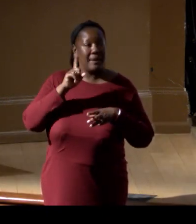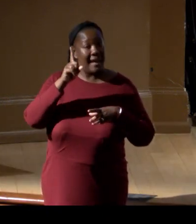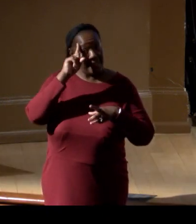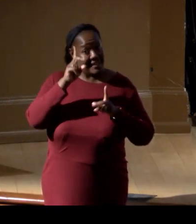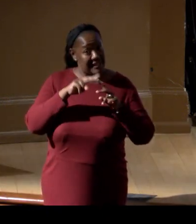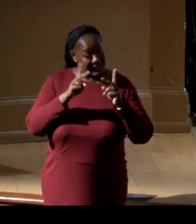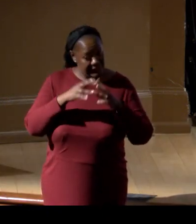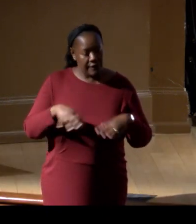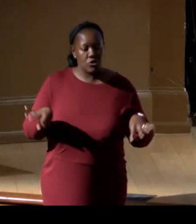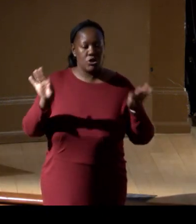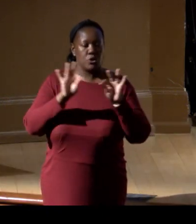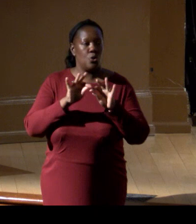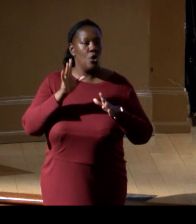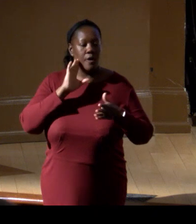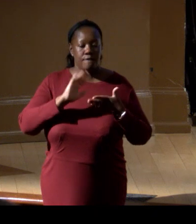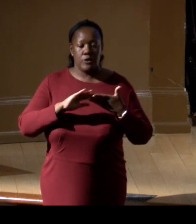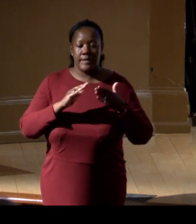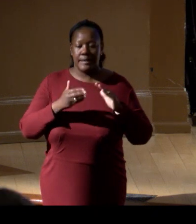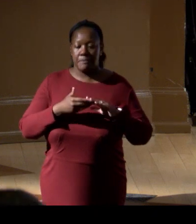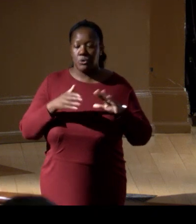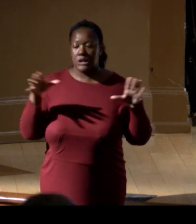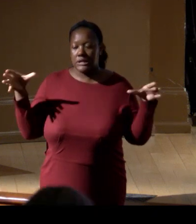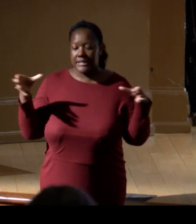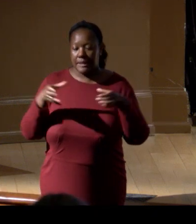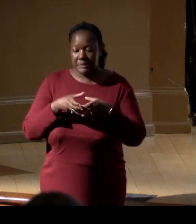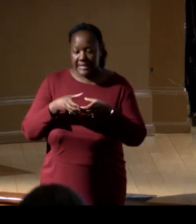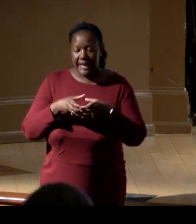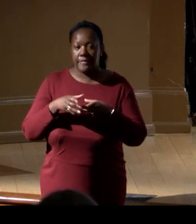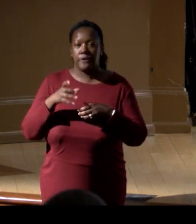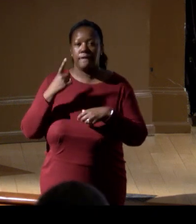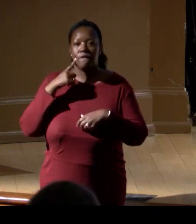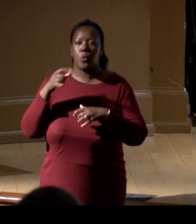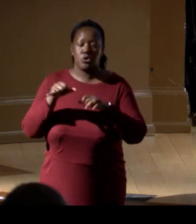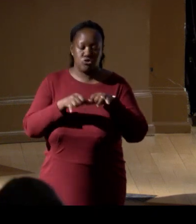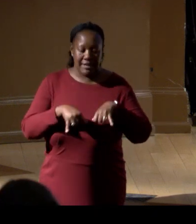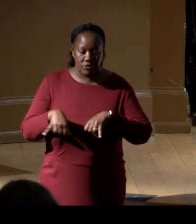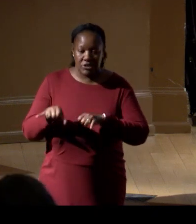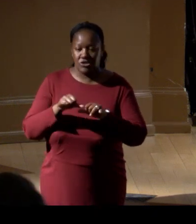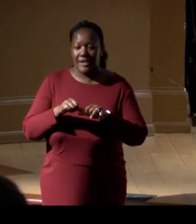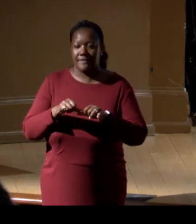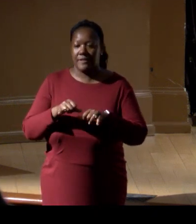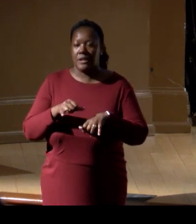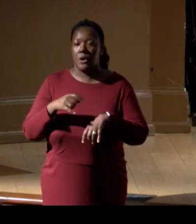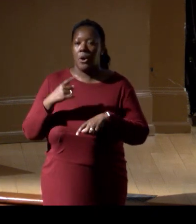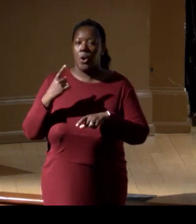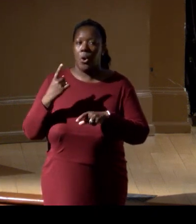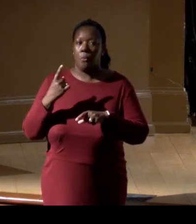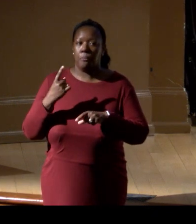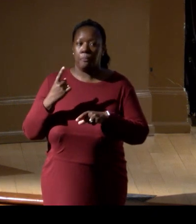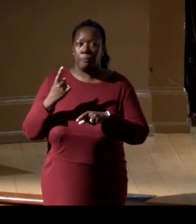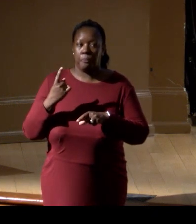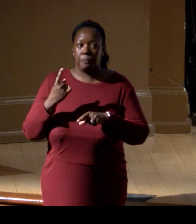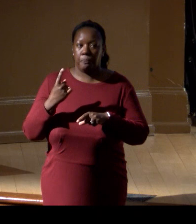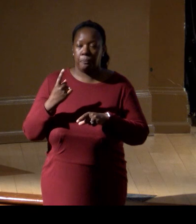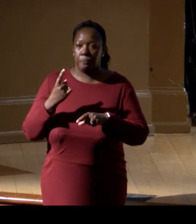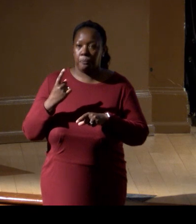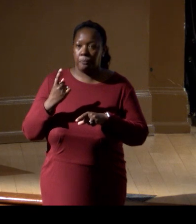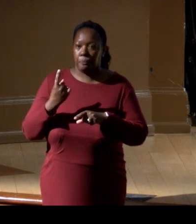to come together around standardization and protocols and particularly quality assurance methodologies